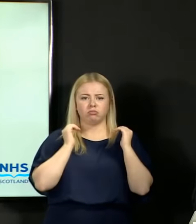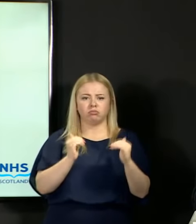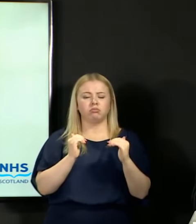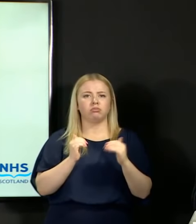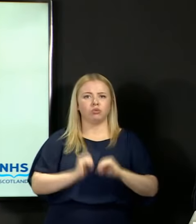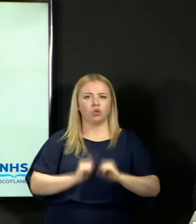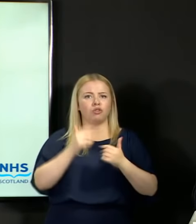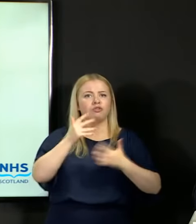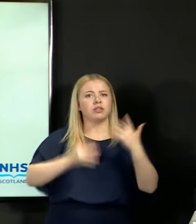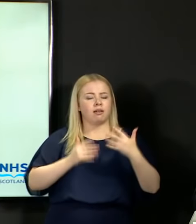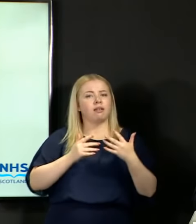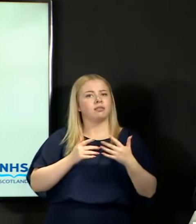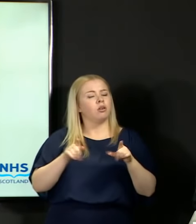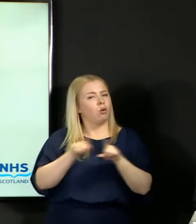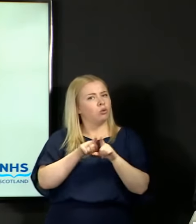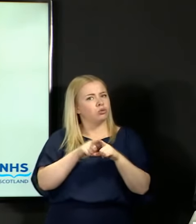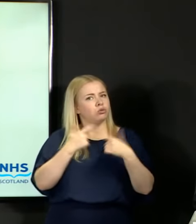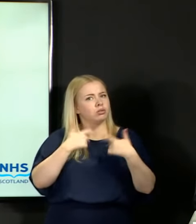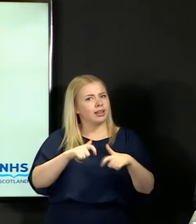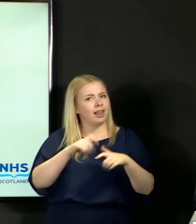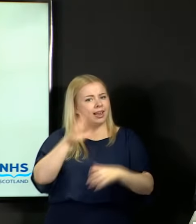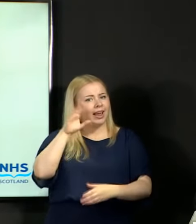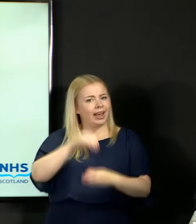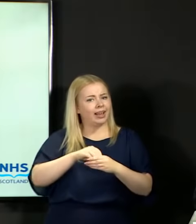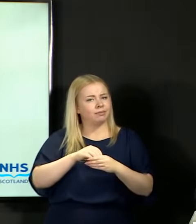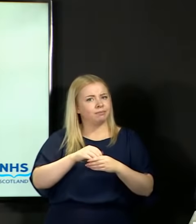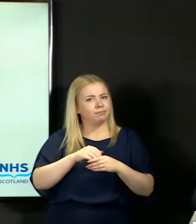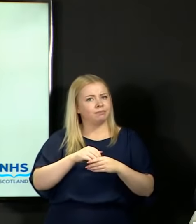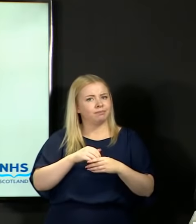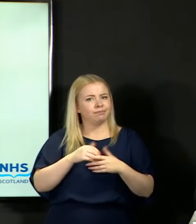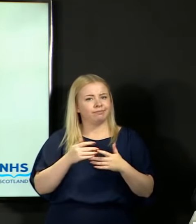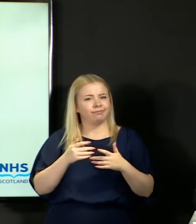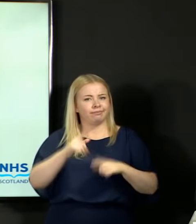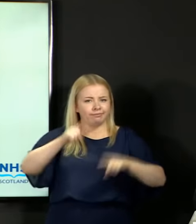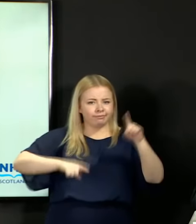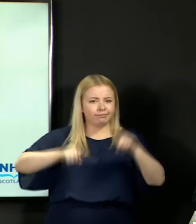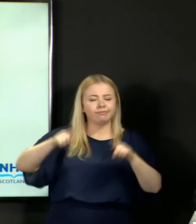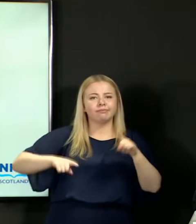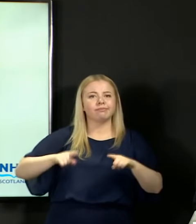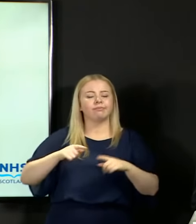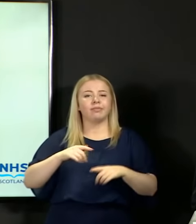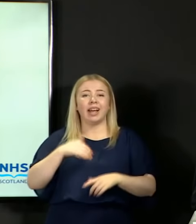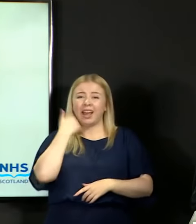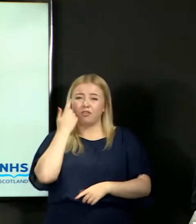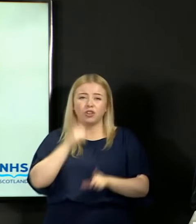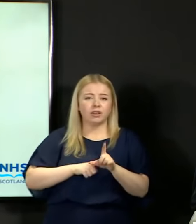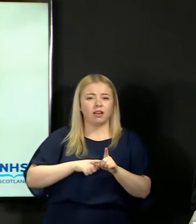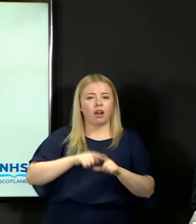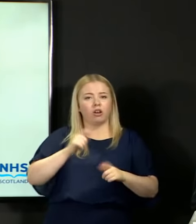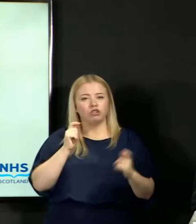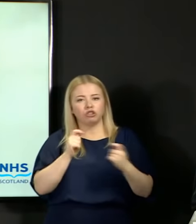They are within the volatility that you get from year to year within different exam diets,